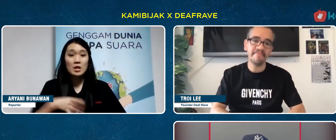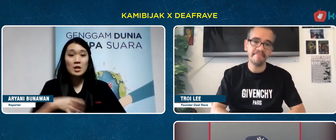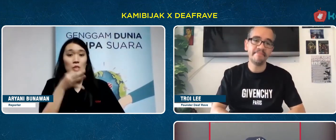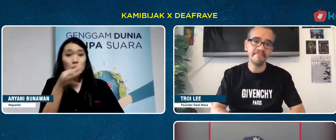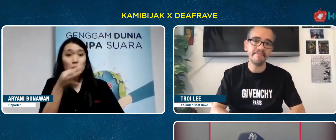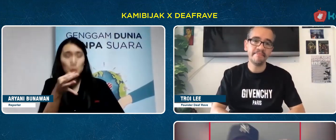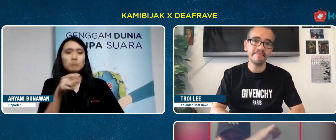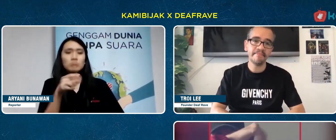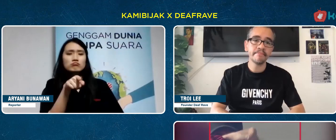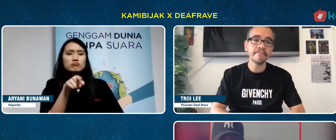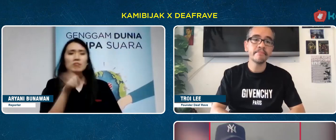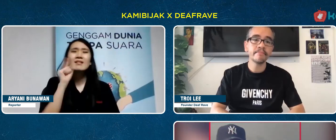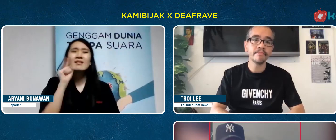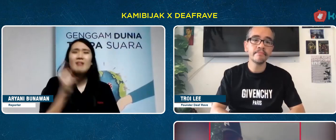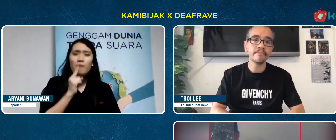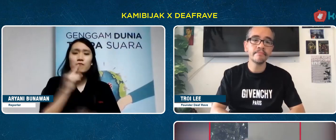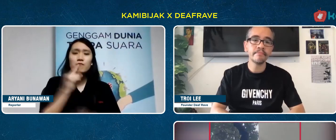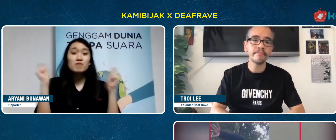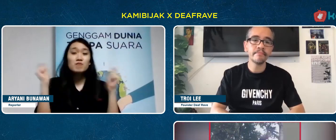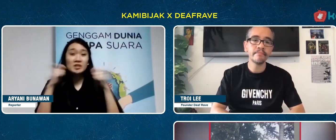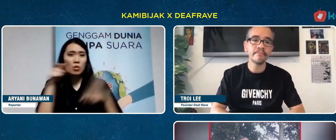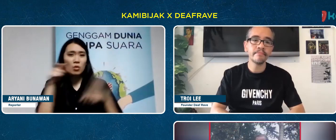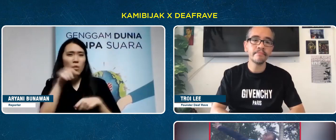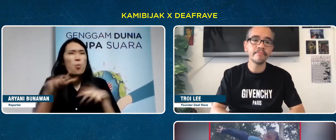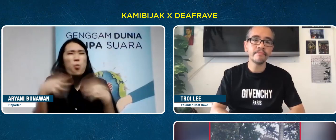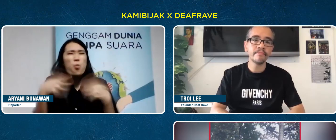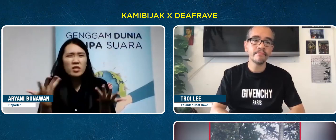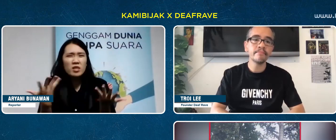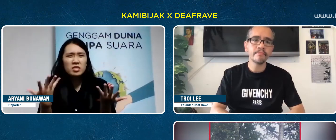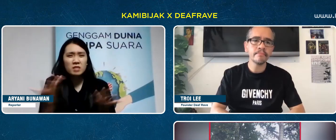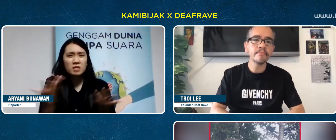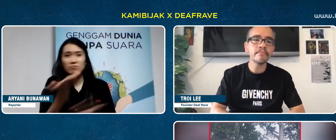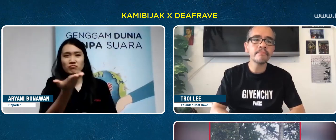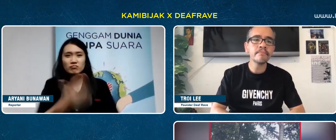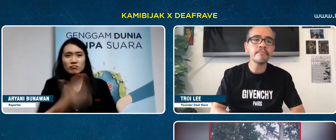What is Deaf Festival? Please explain.